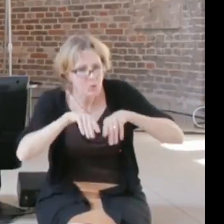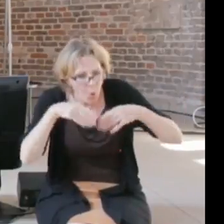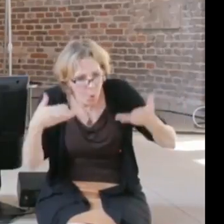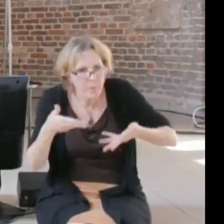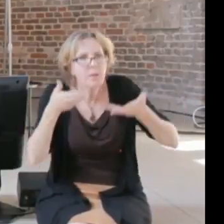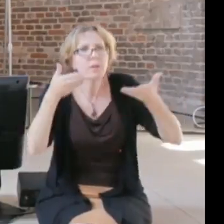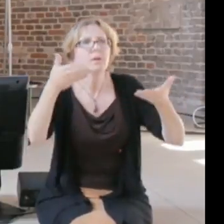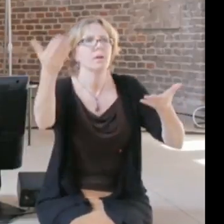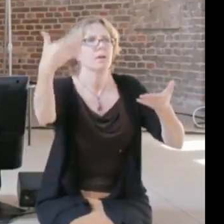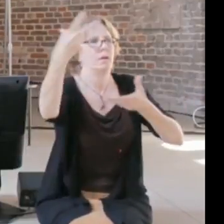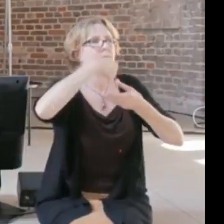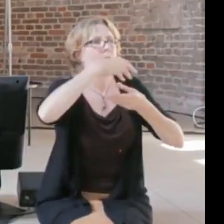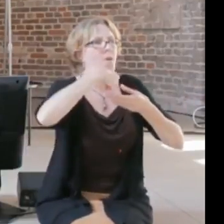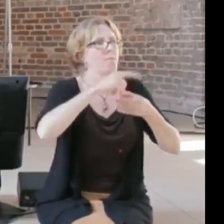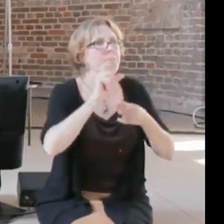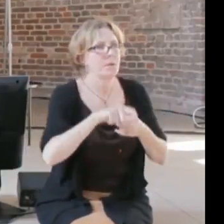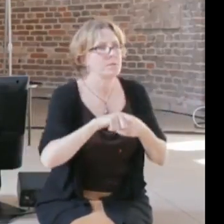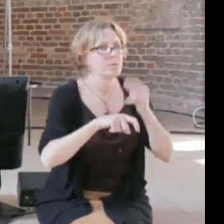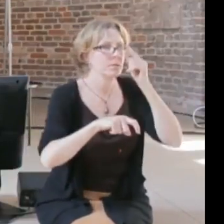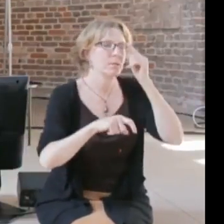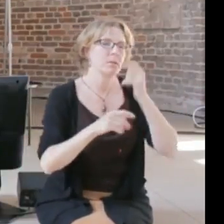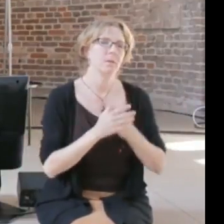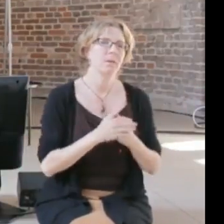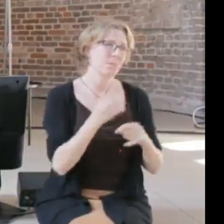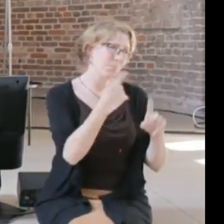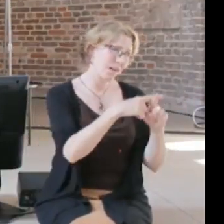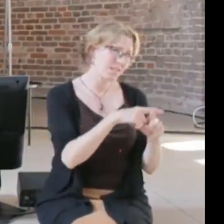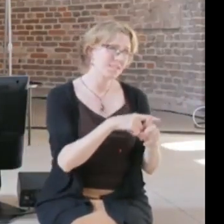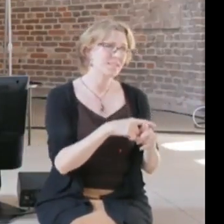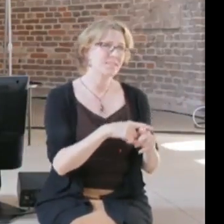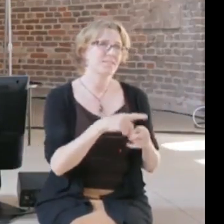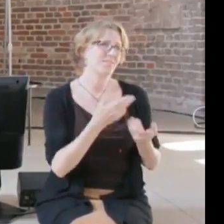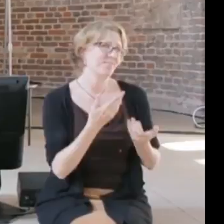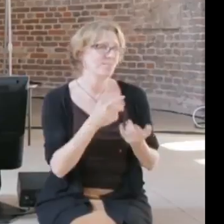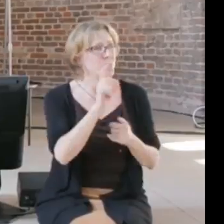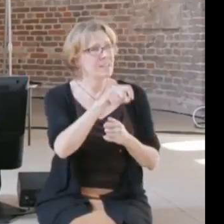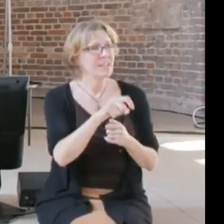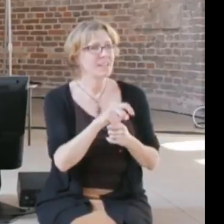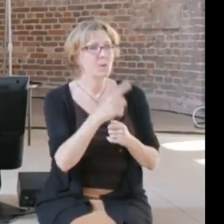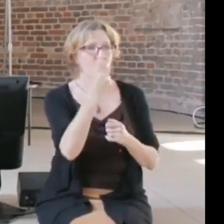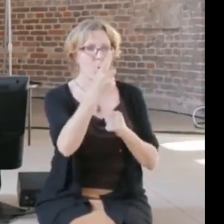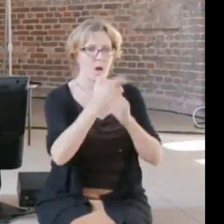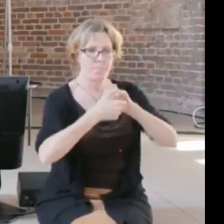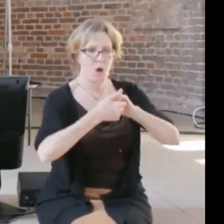more than one partner, and there is a discussion in the scientific community, there is a discussion